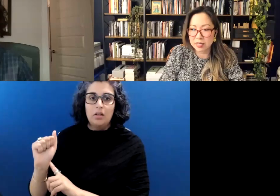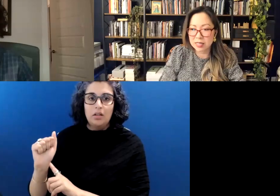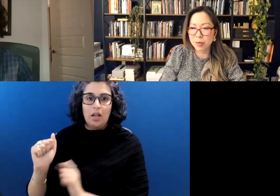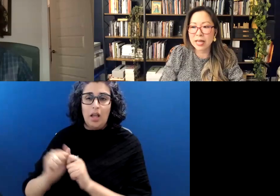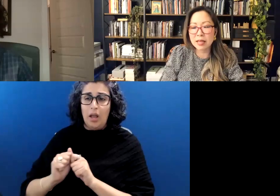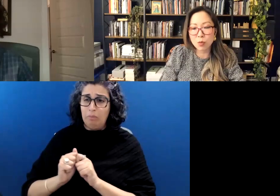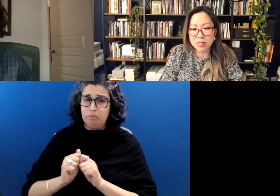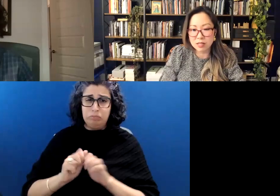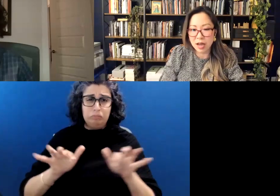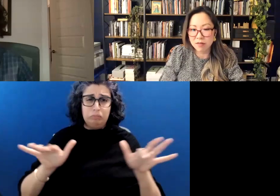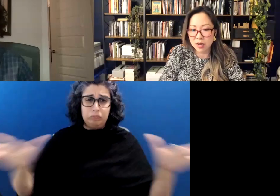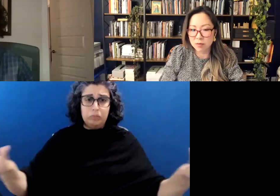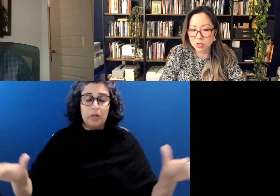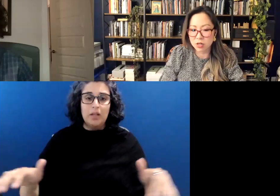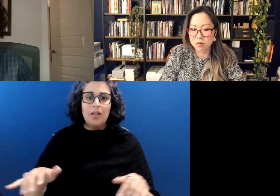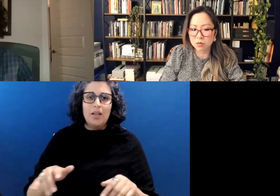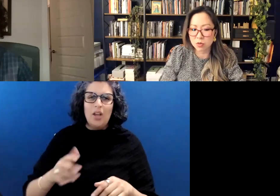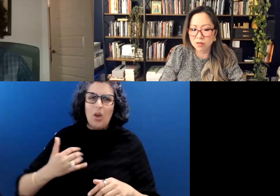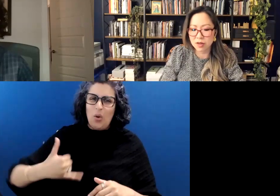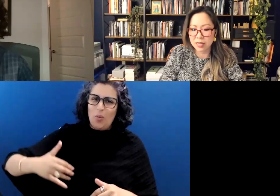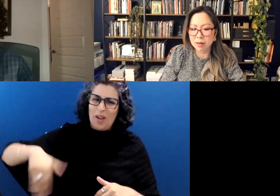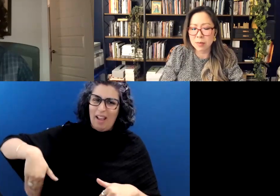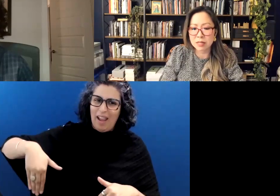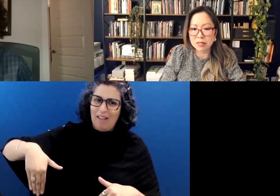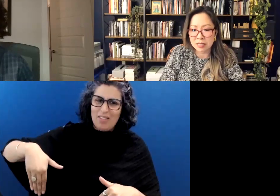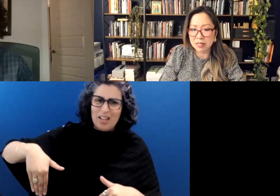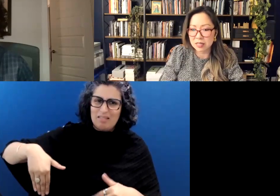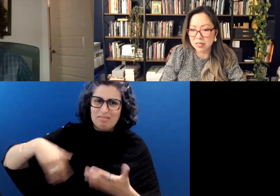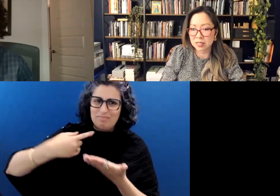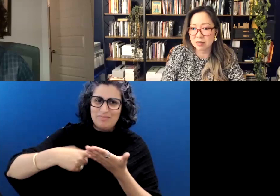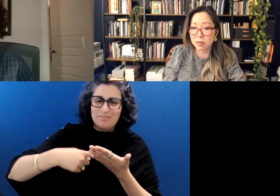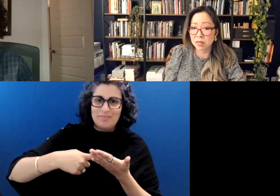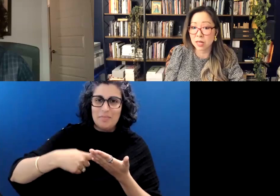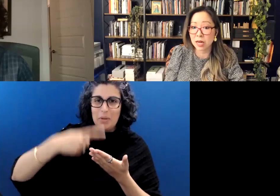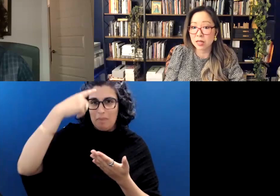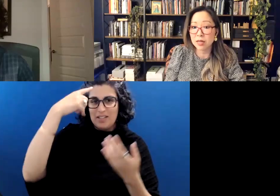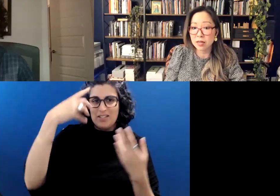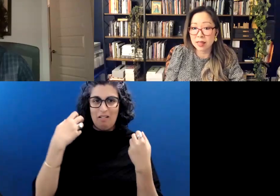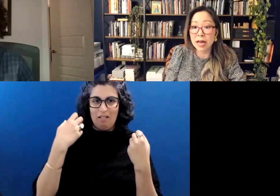But I think we still haven't come to terms with the fact that mental illness is something